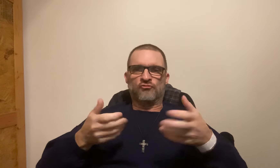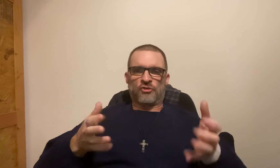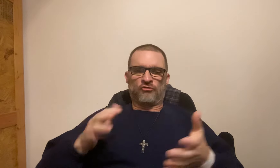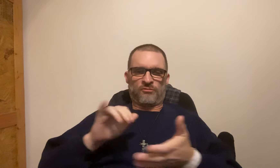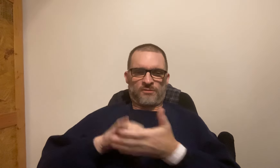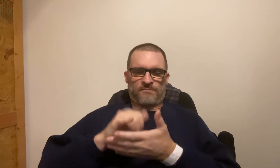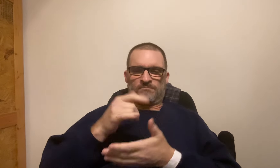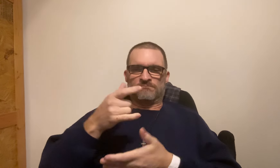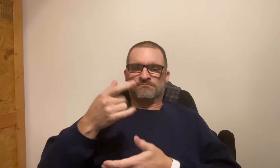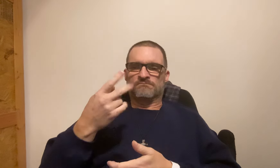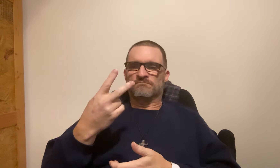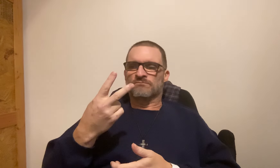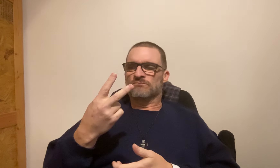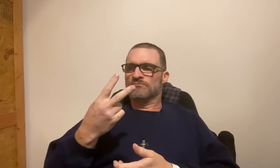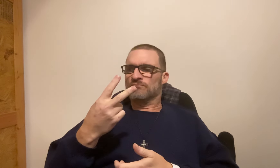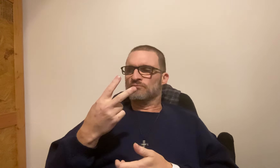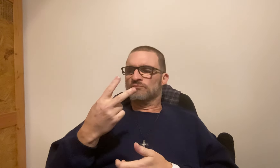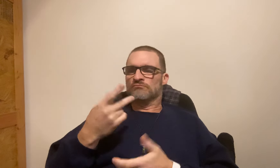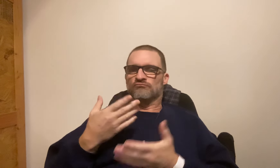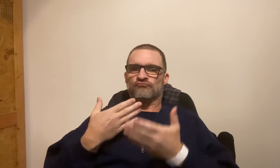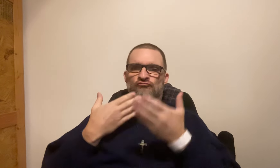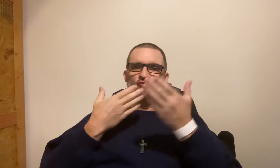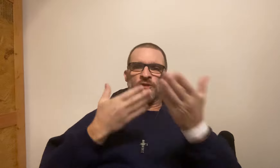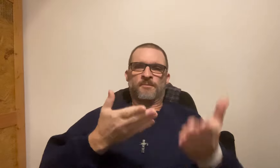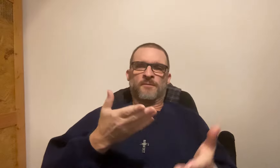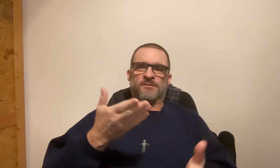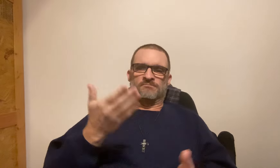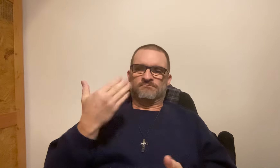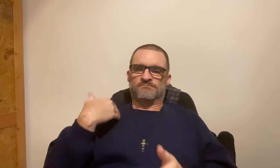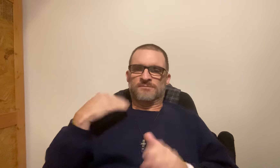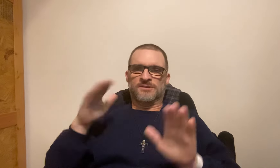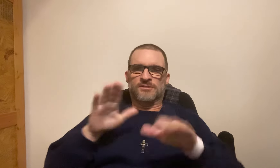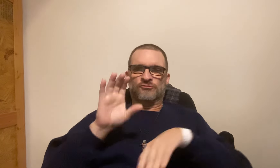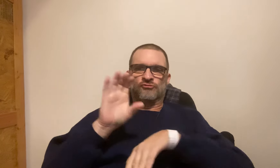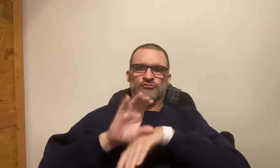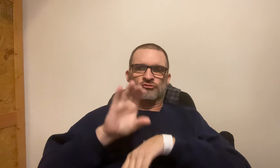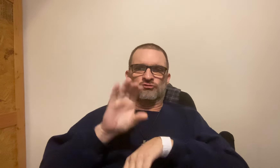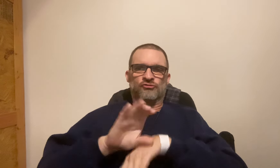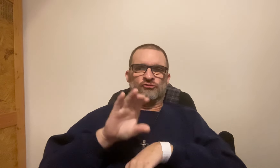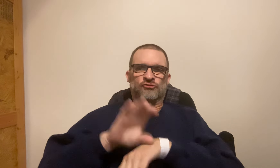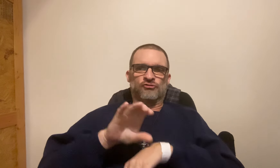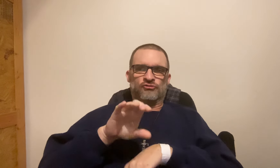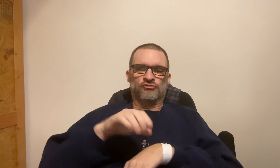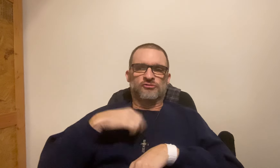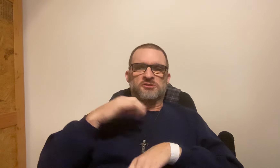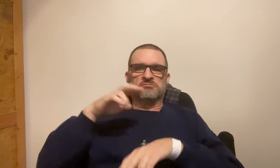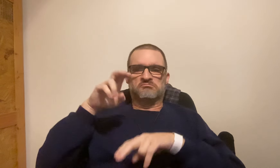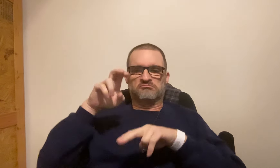a wheelchair that two types were recommended from last Sunday at church.